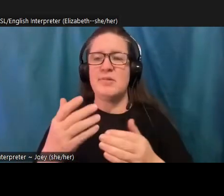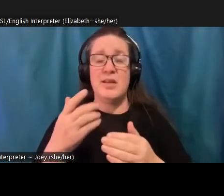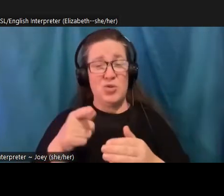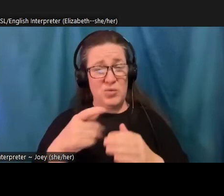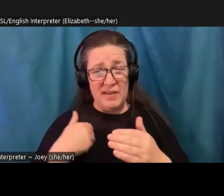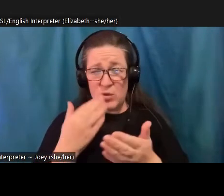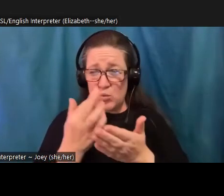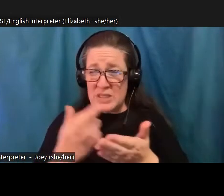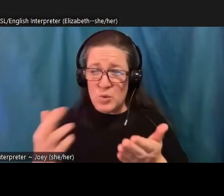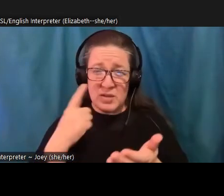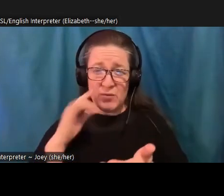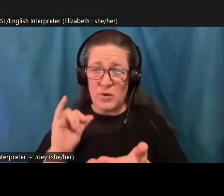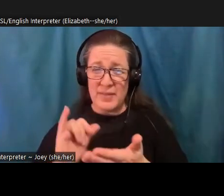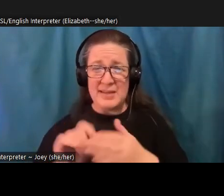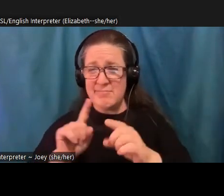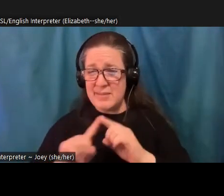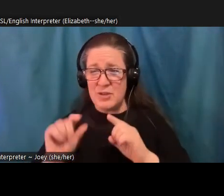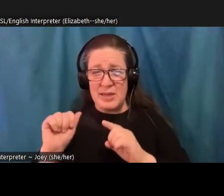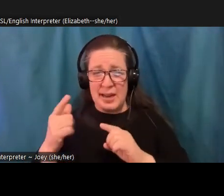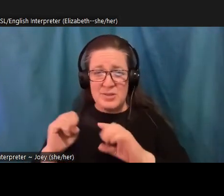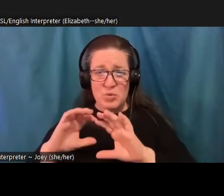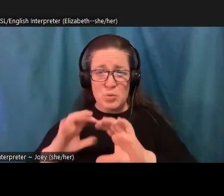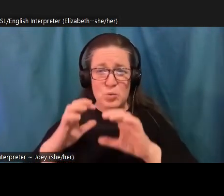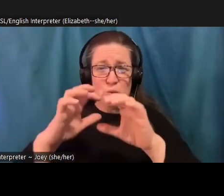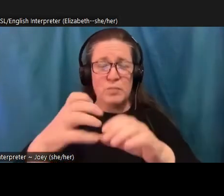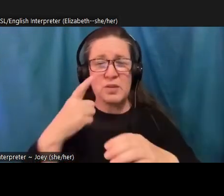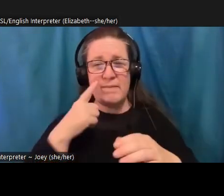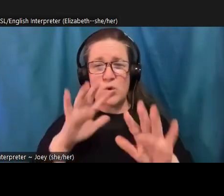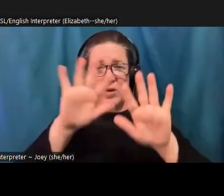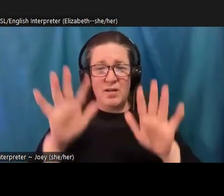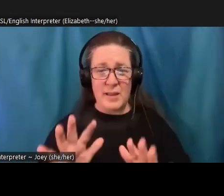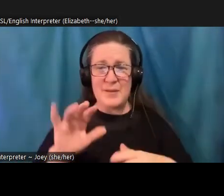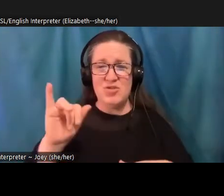Oh, what a great question. I mean, I tend to focus a little